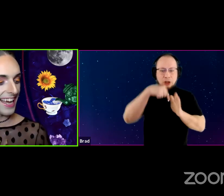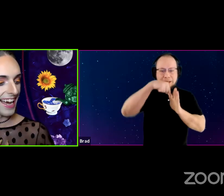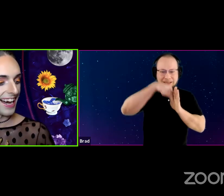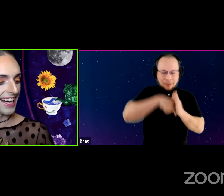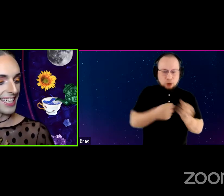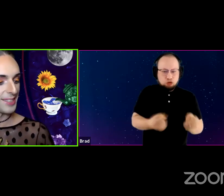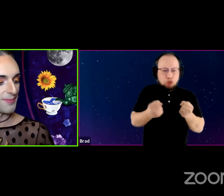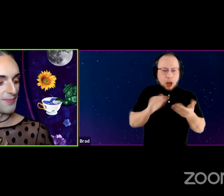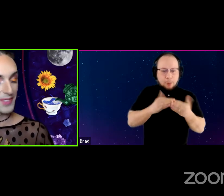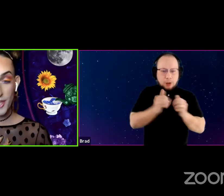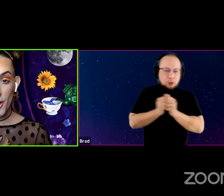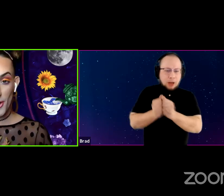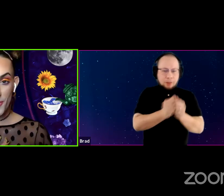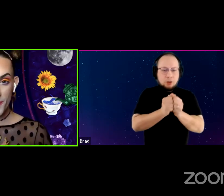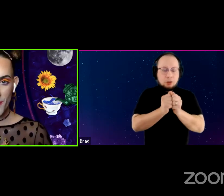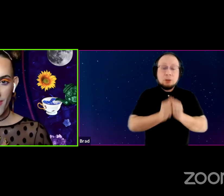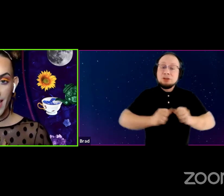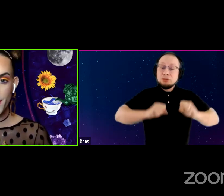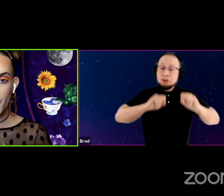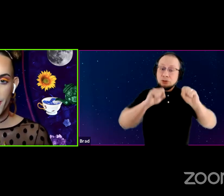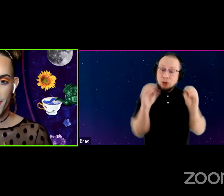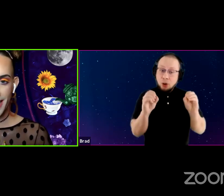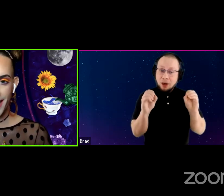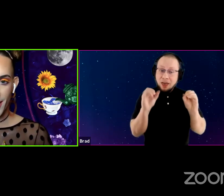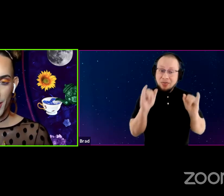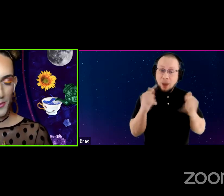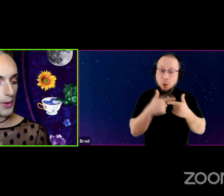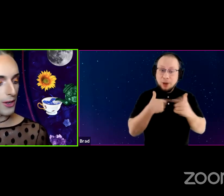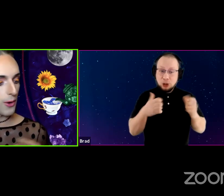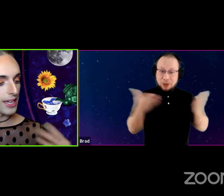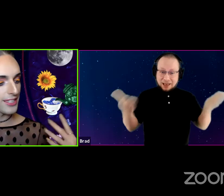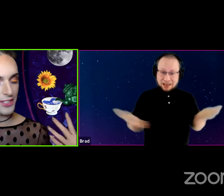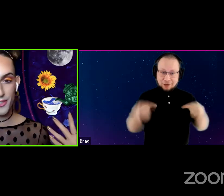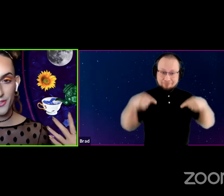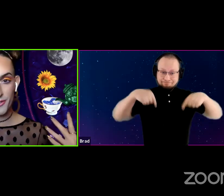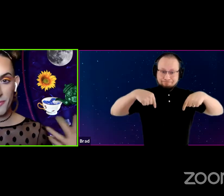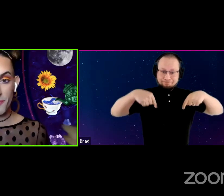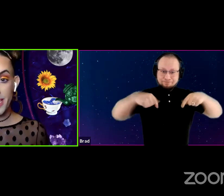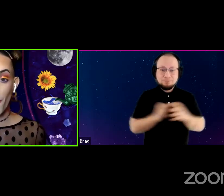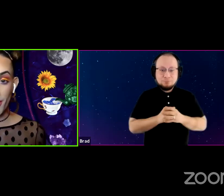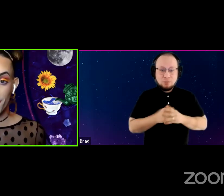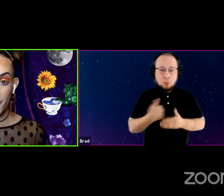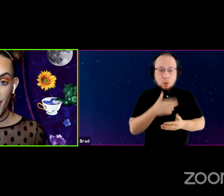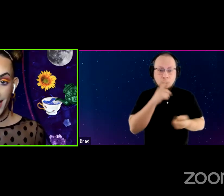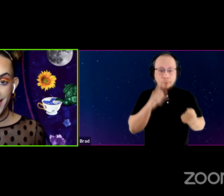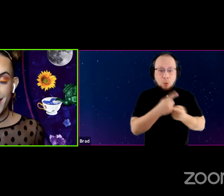Um, so that's what we're doing here. We're going to meet a wonderful friend.